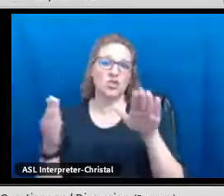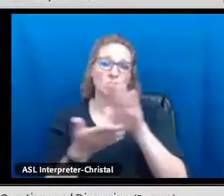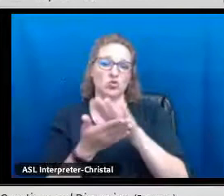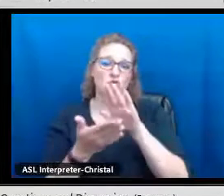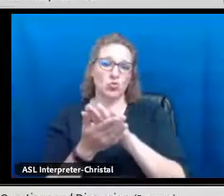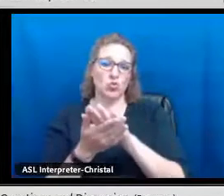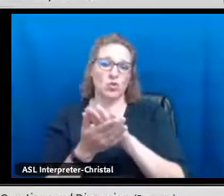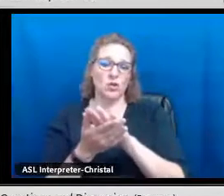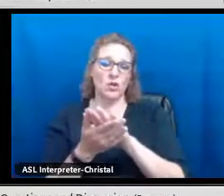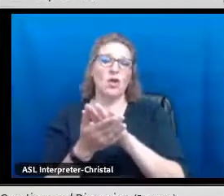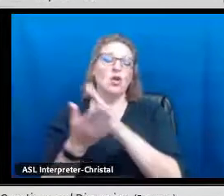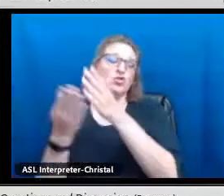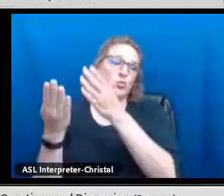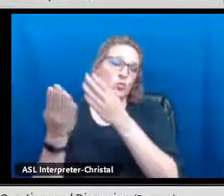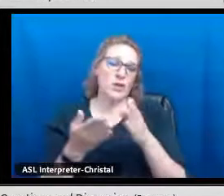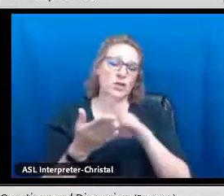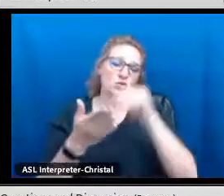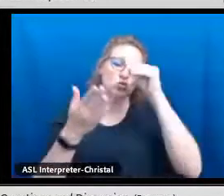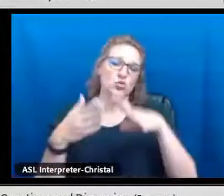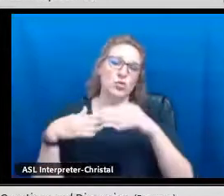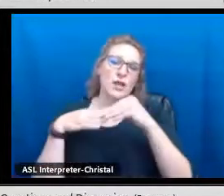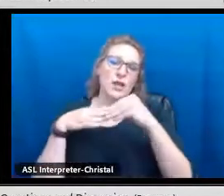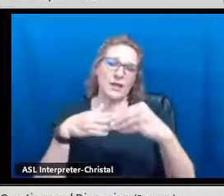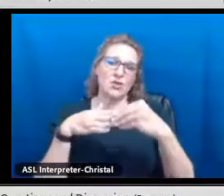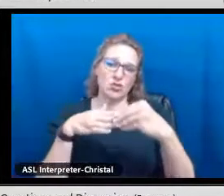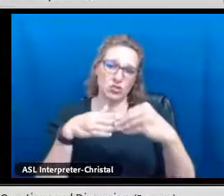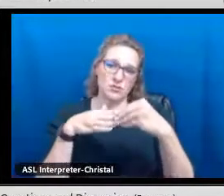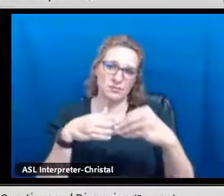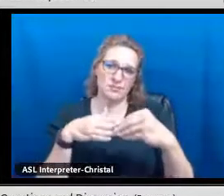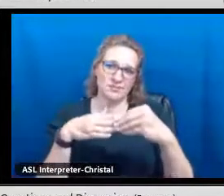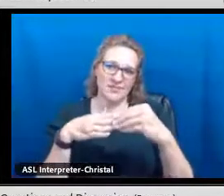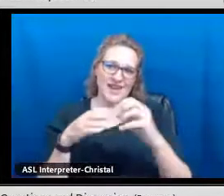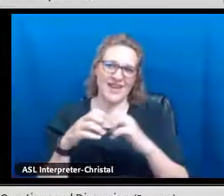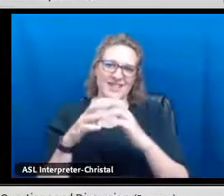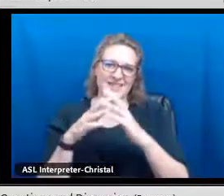the implementation of the state seal of bilingualism and biliteracy.